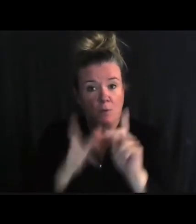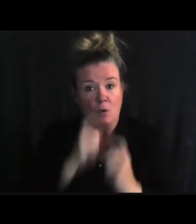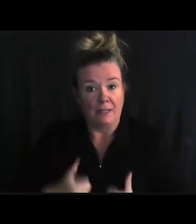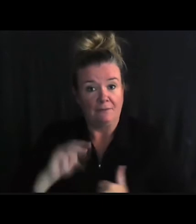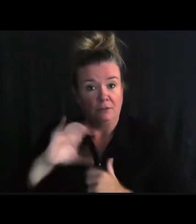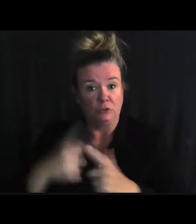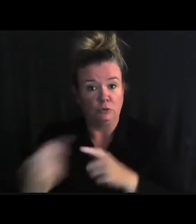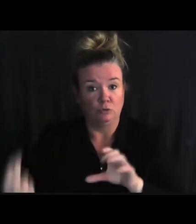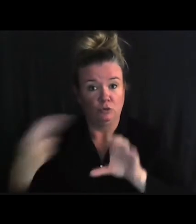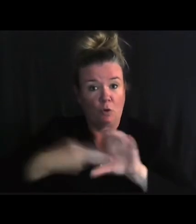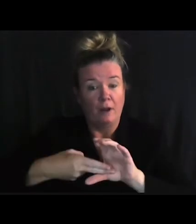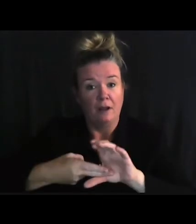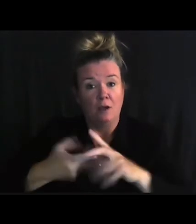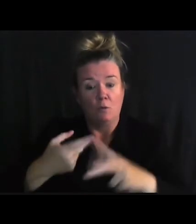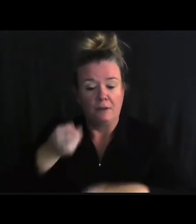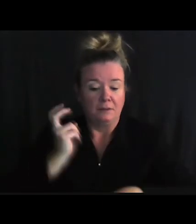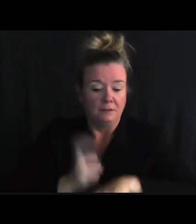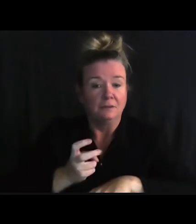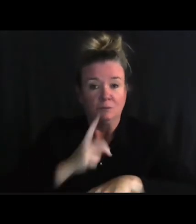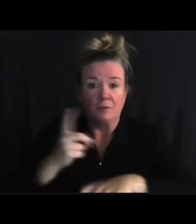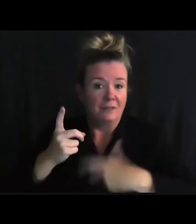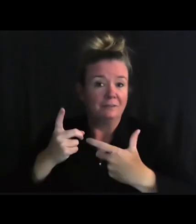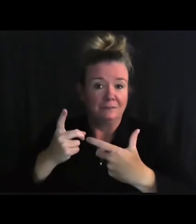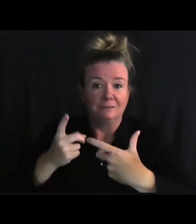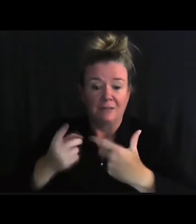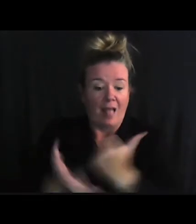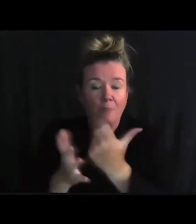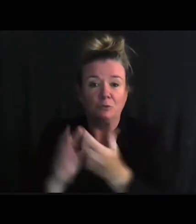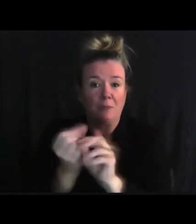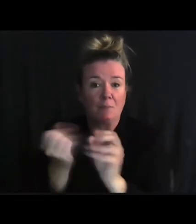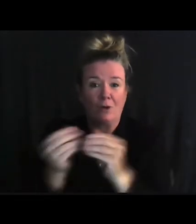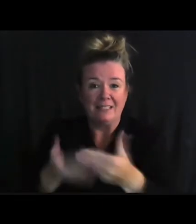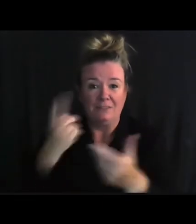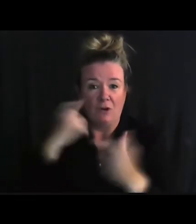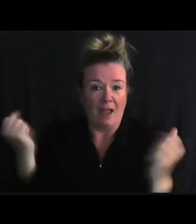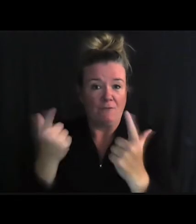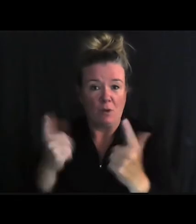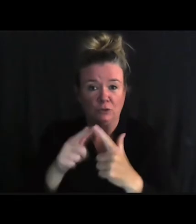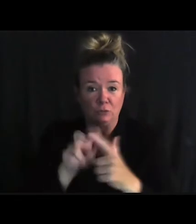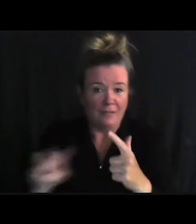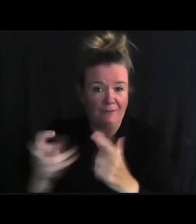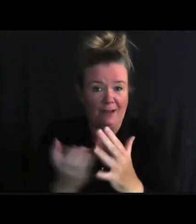all Michigan residents to join me in working hard to make the path forward easier for everyone